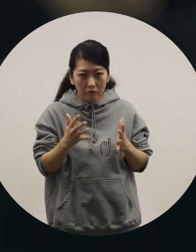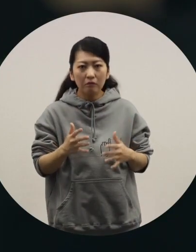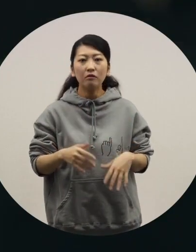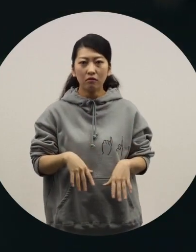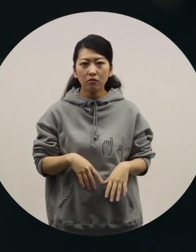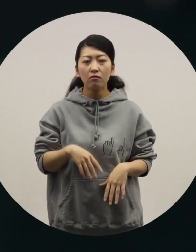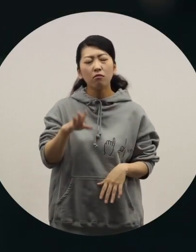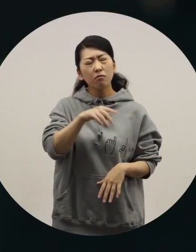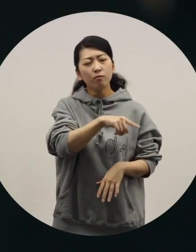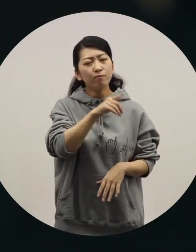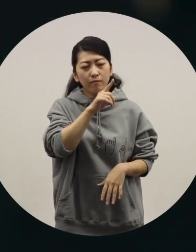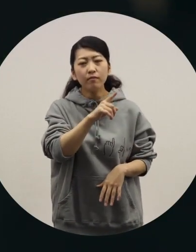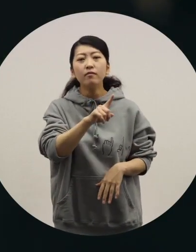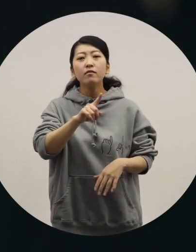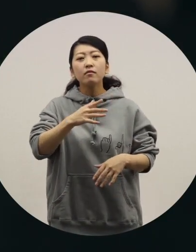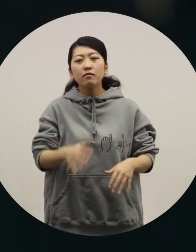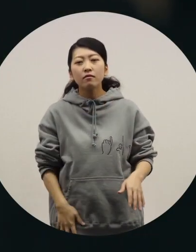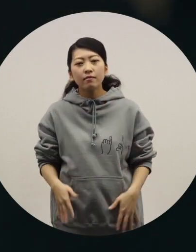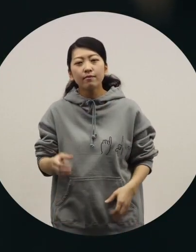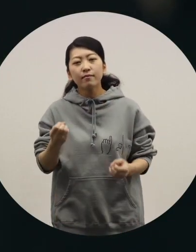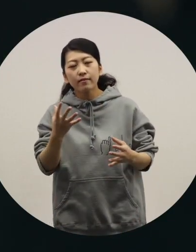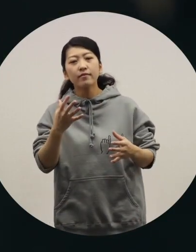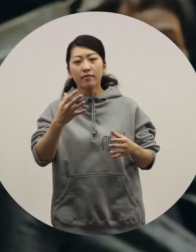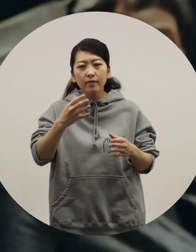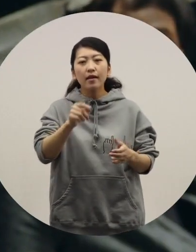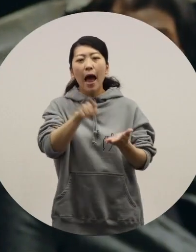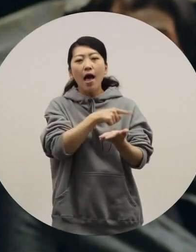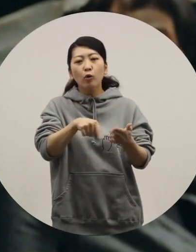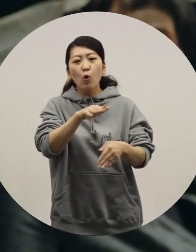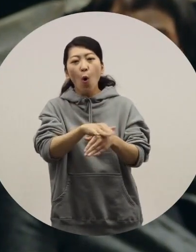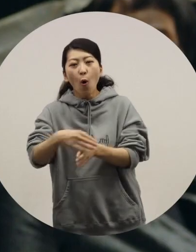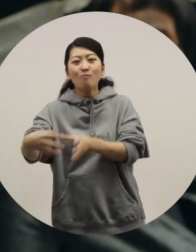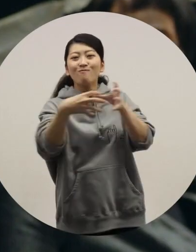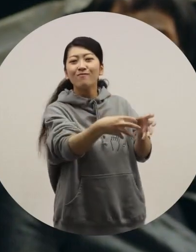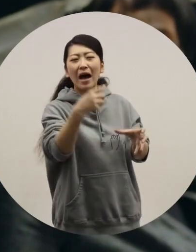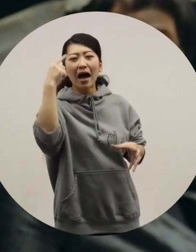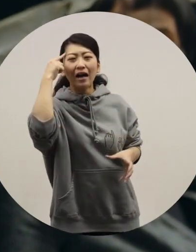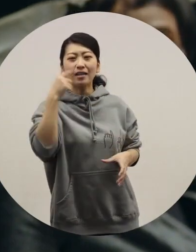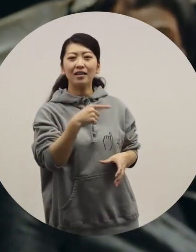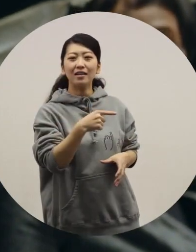[Ochiai] So, you'd say, it's an item to solve problems, right? [Toriyama] That's right.